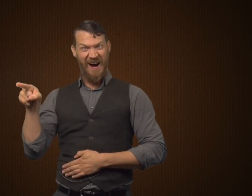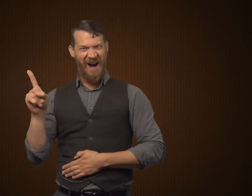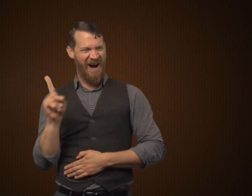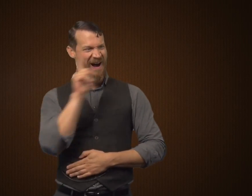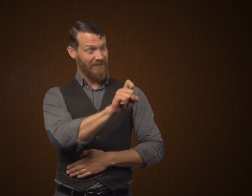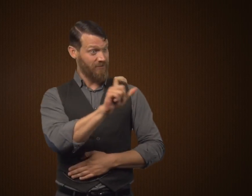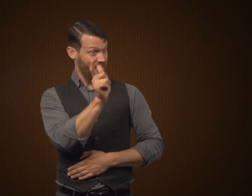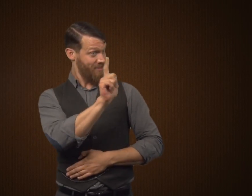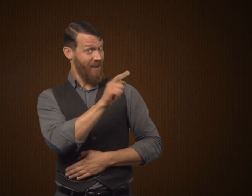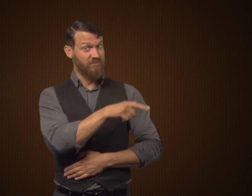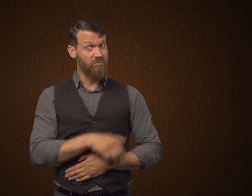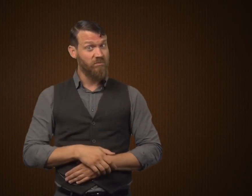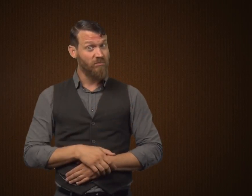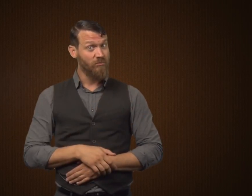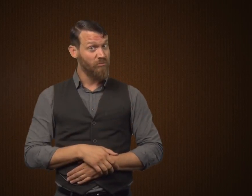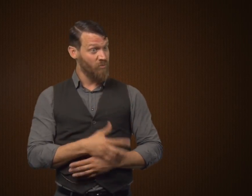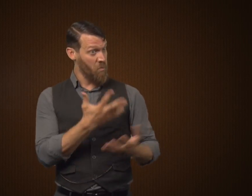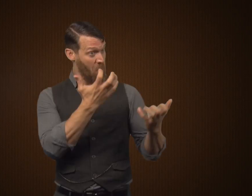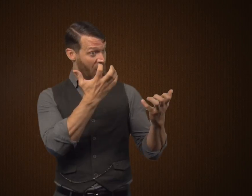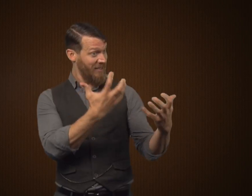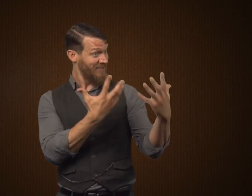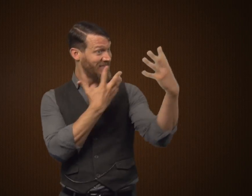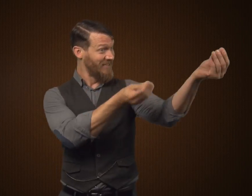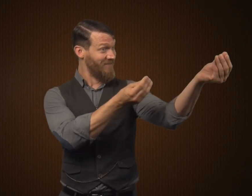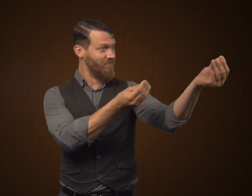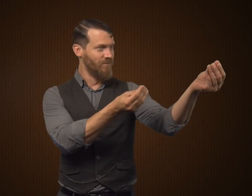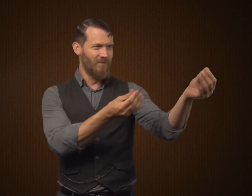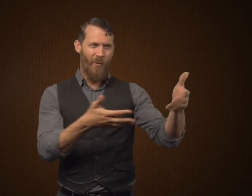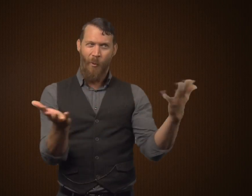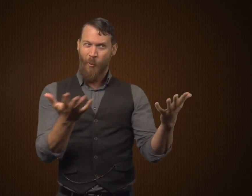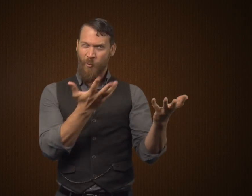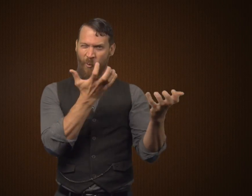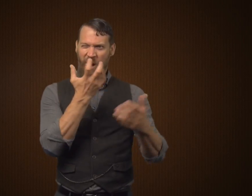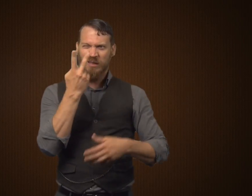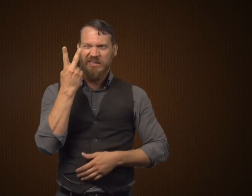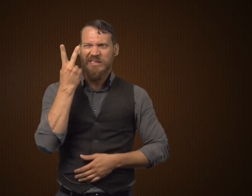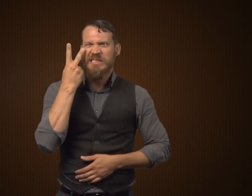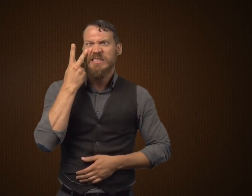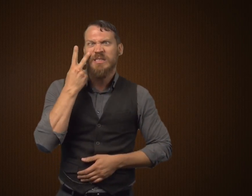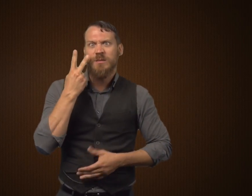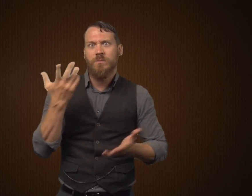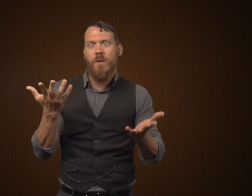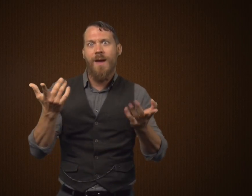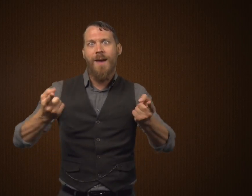When the potion was ready, the man asked Dr. Lanyon, "Do you want to leave or do you want